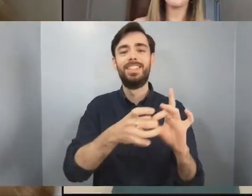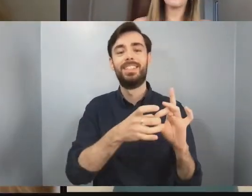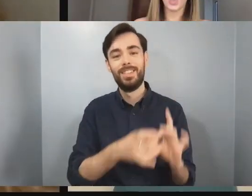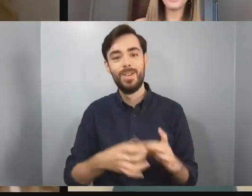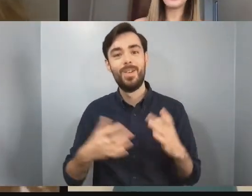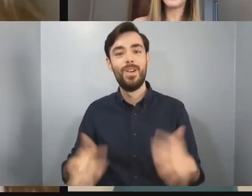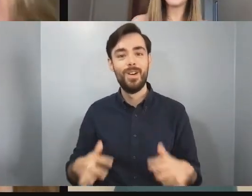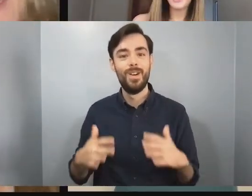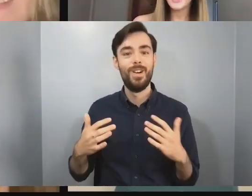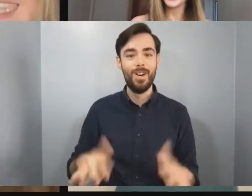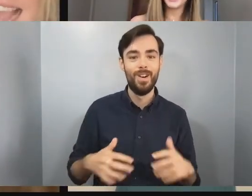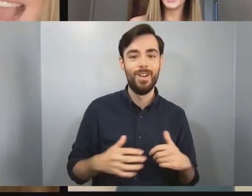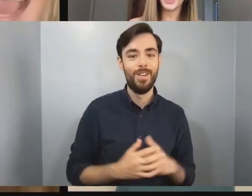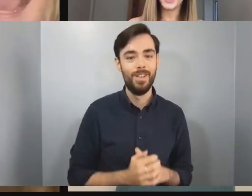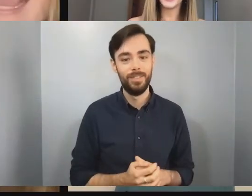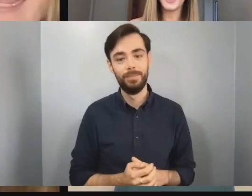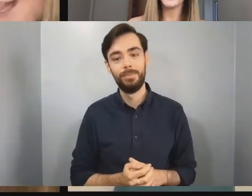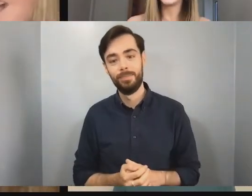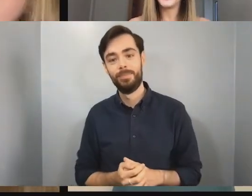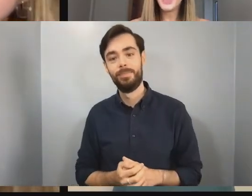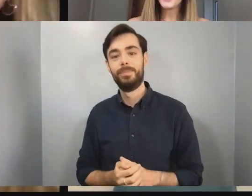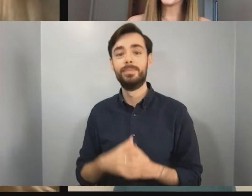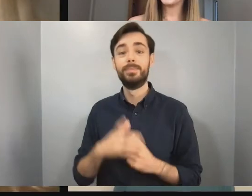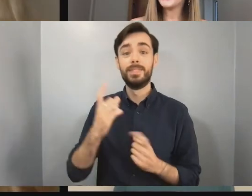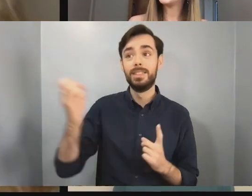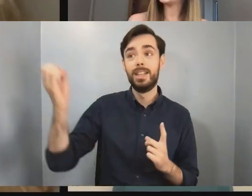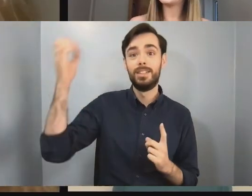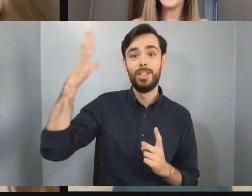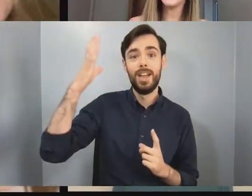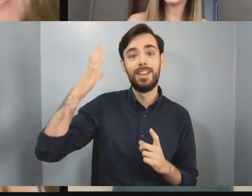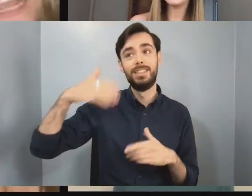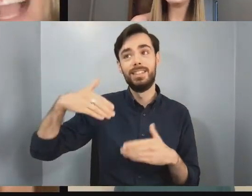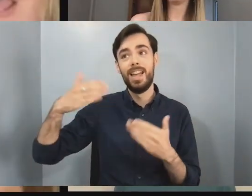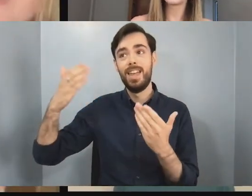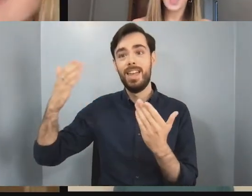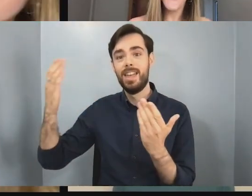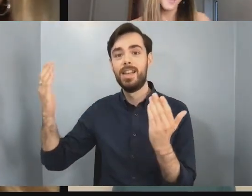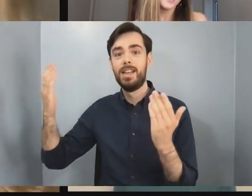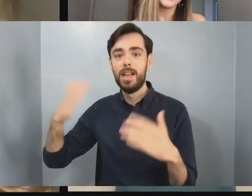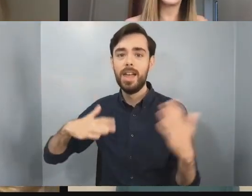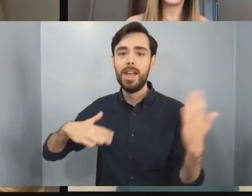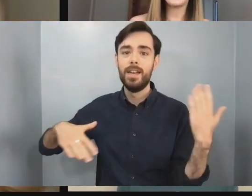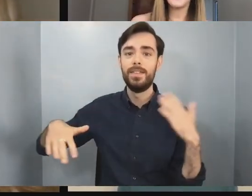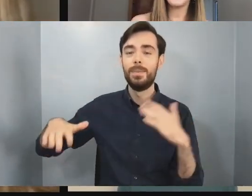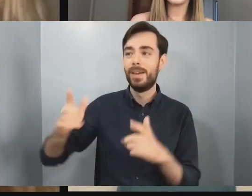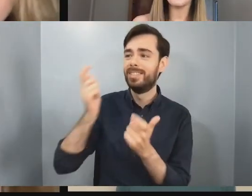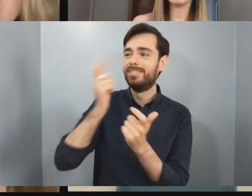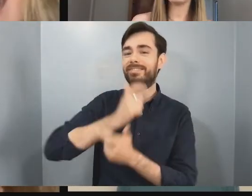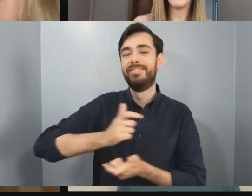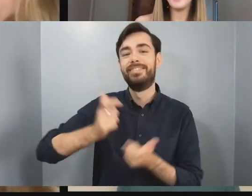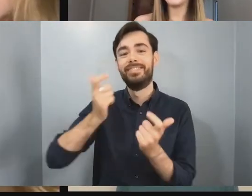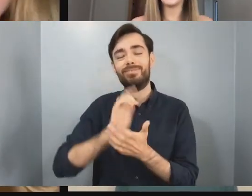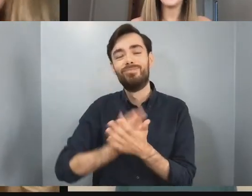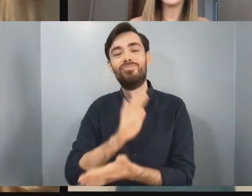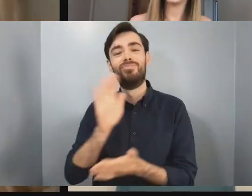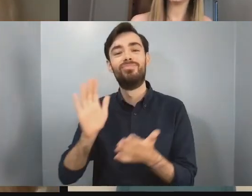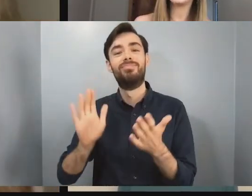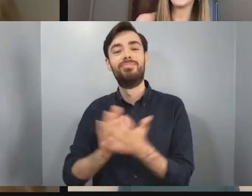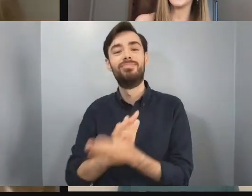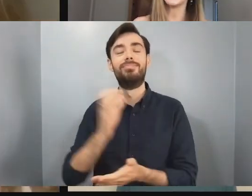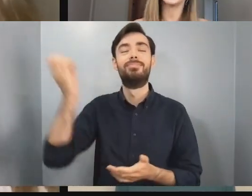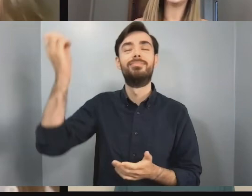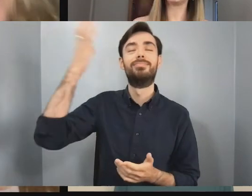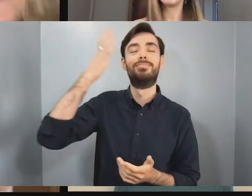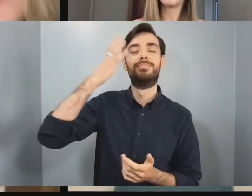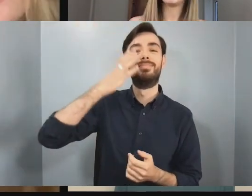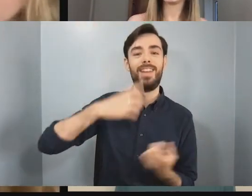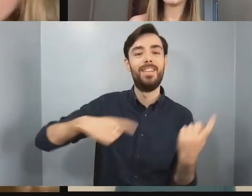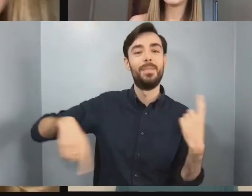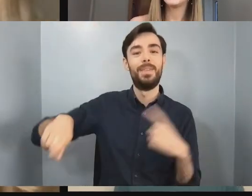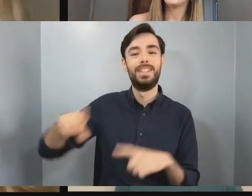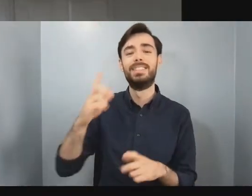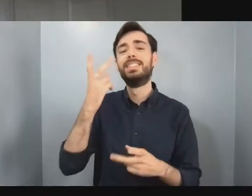Sun shining day, everybody's happy. Sun shining day, everybody's singing